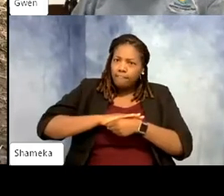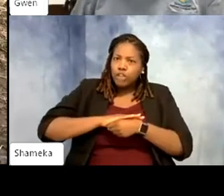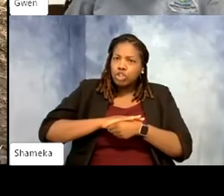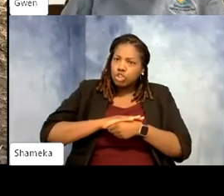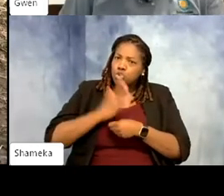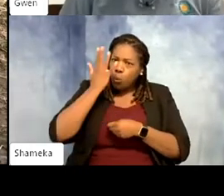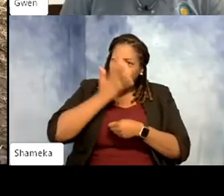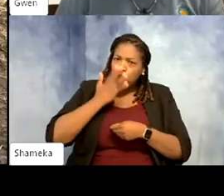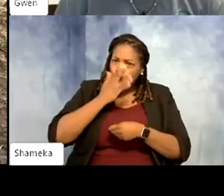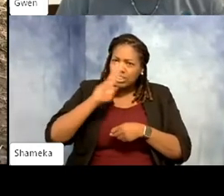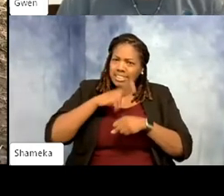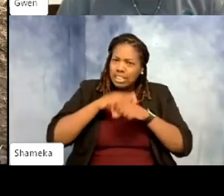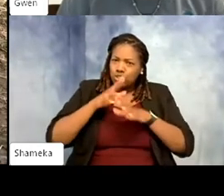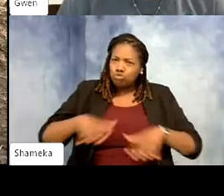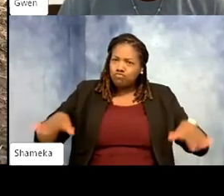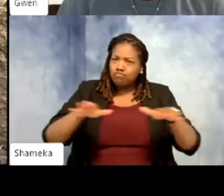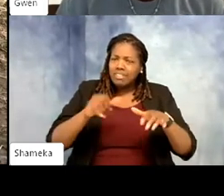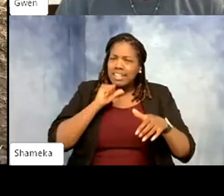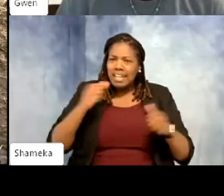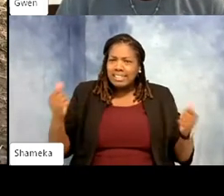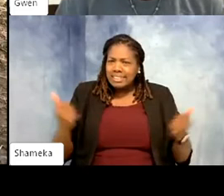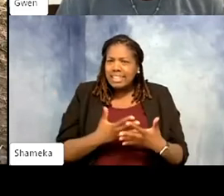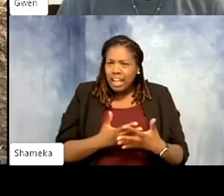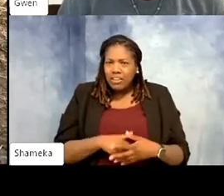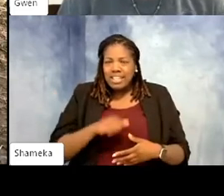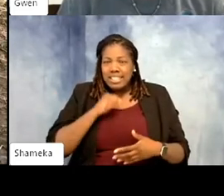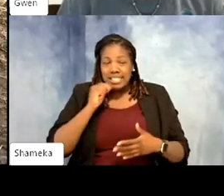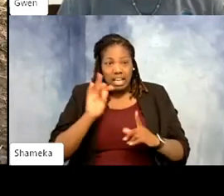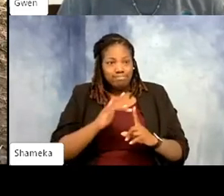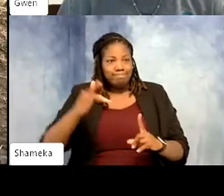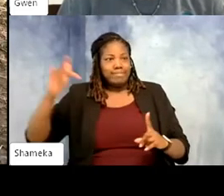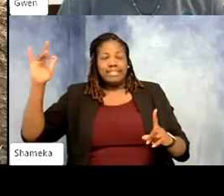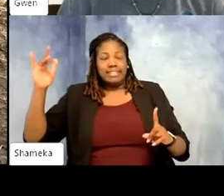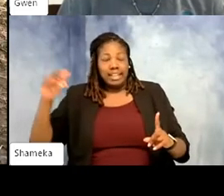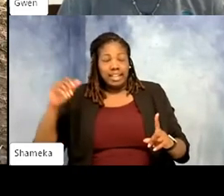Shellie: Yeah a little less scary so it's not this big shiny metal thing in the birds